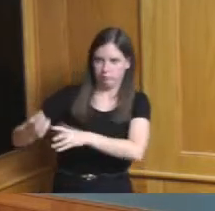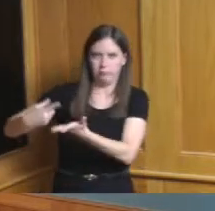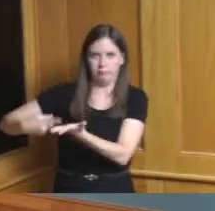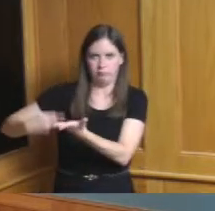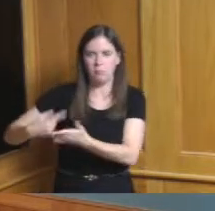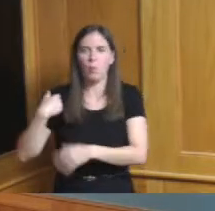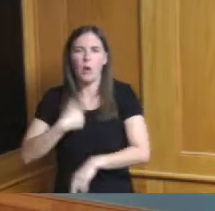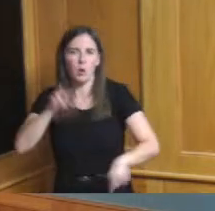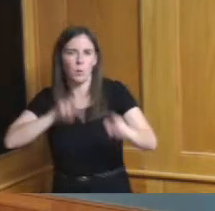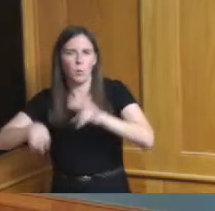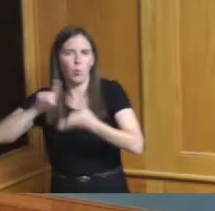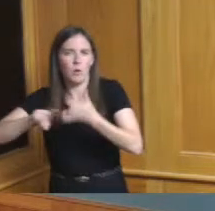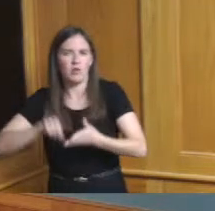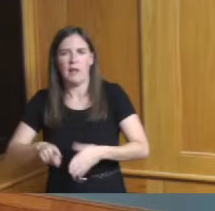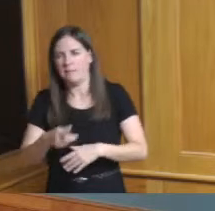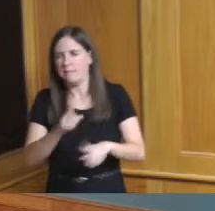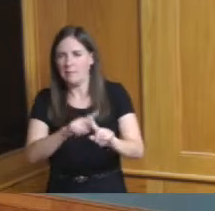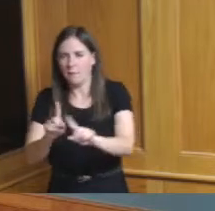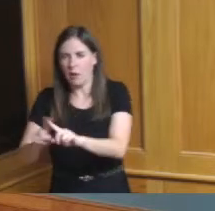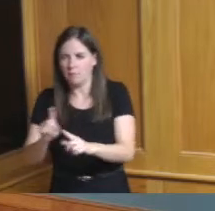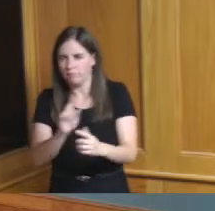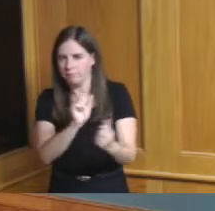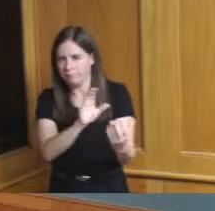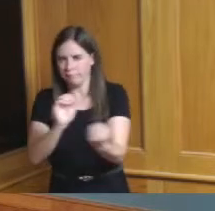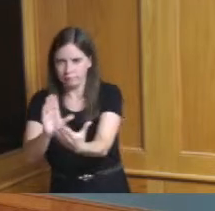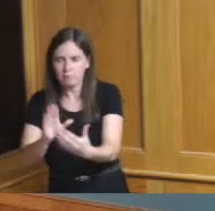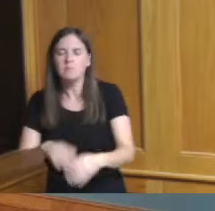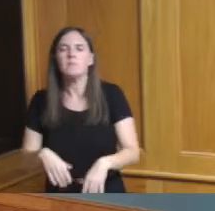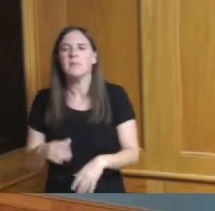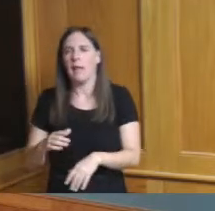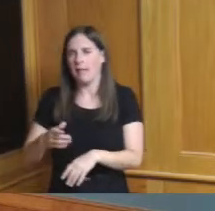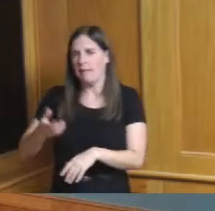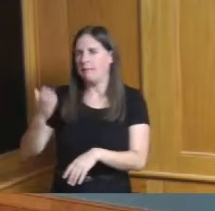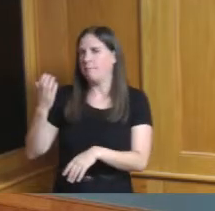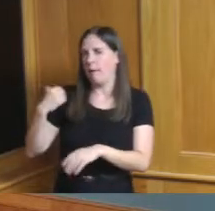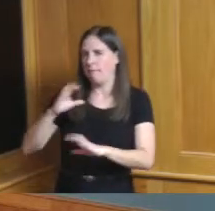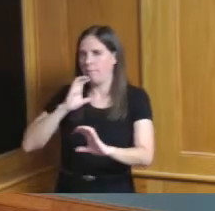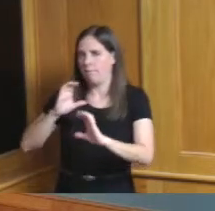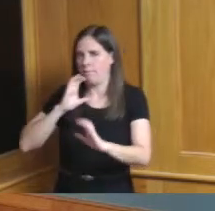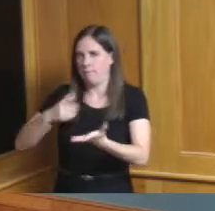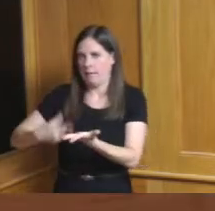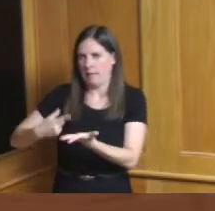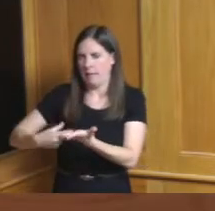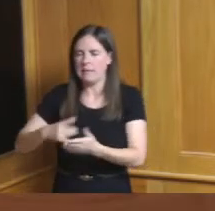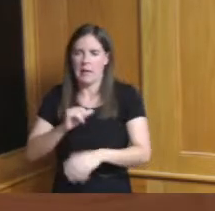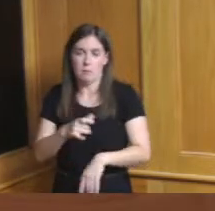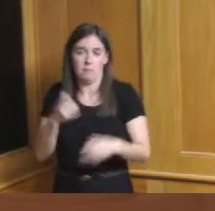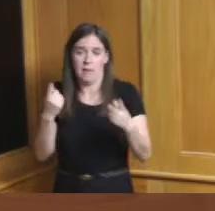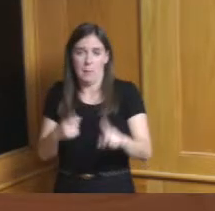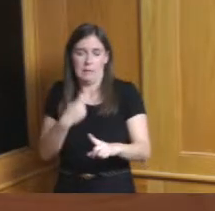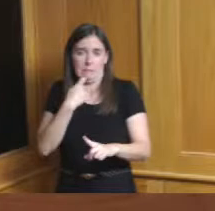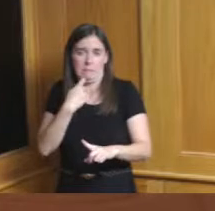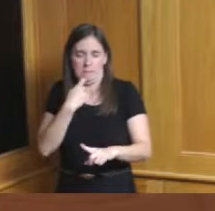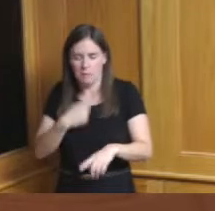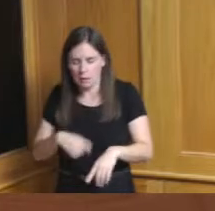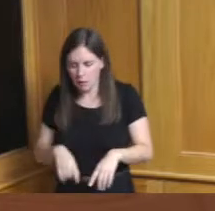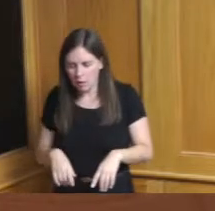a few opportunities our last conversations around this were very recently actually and we are right